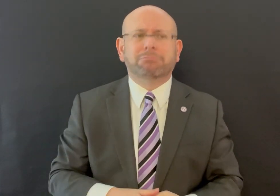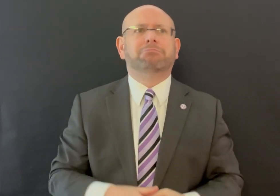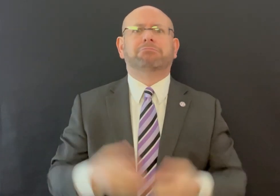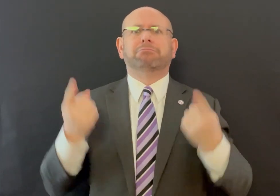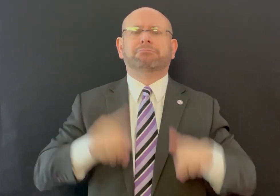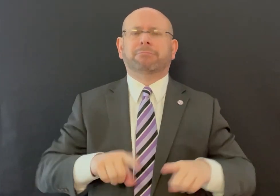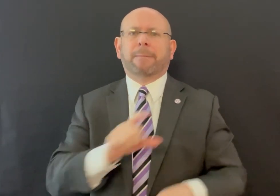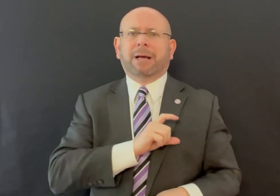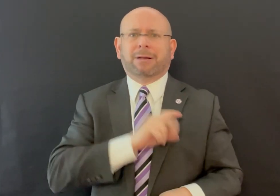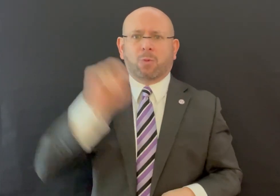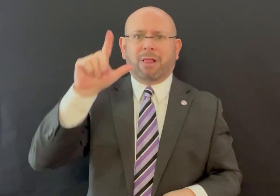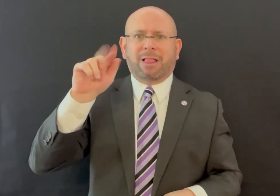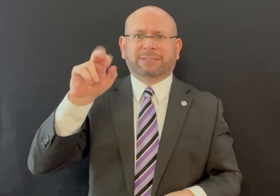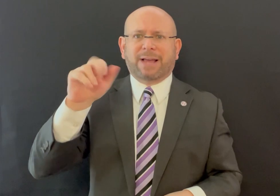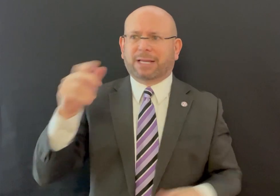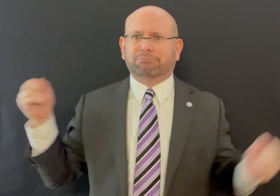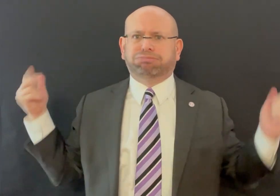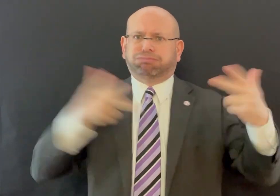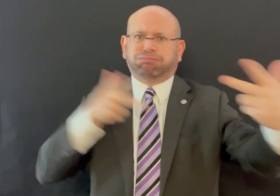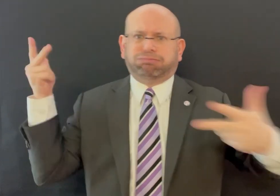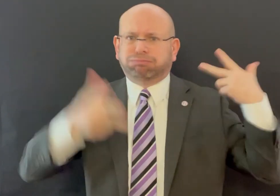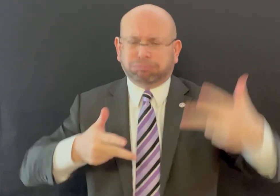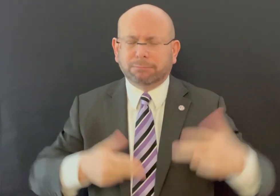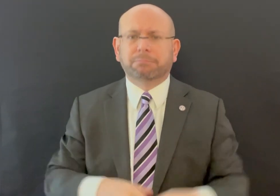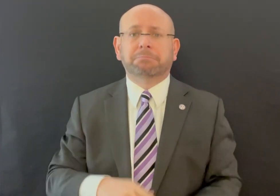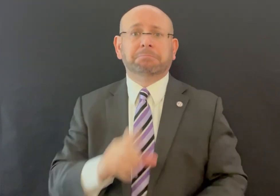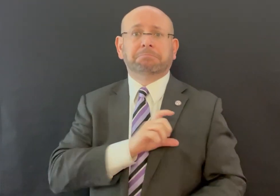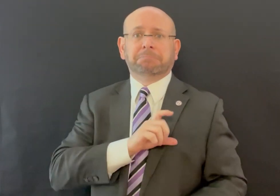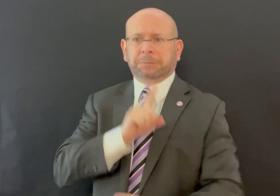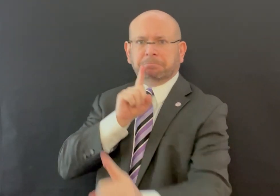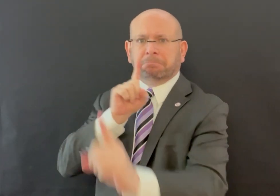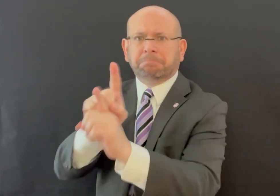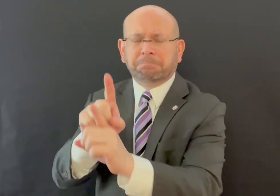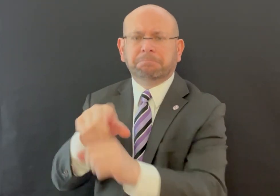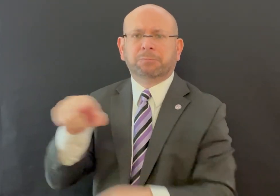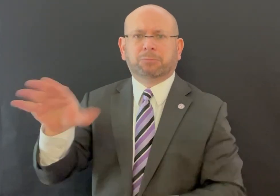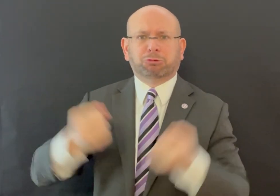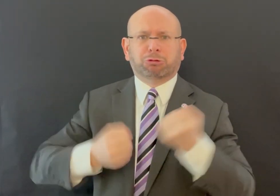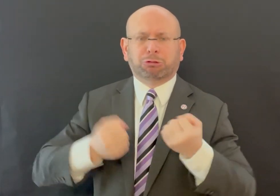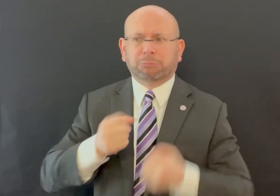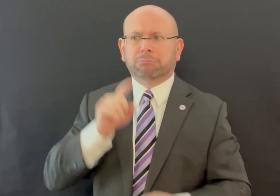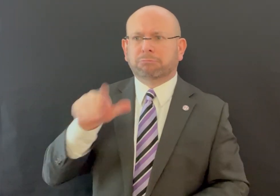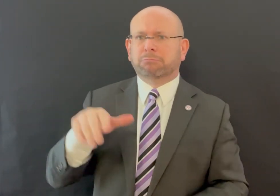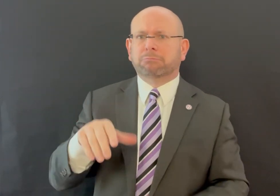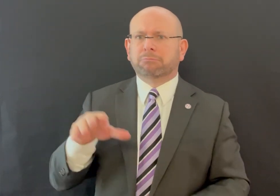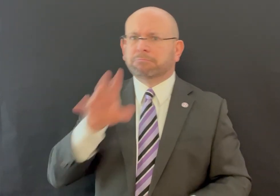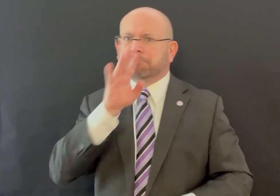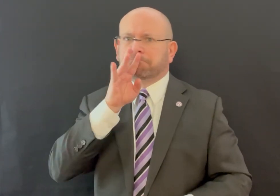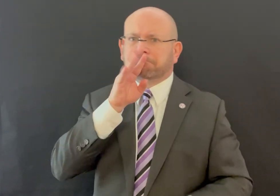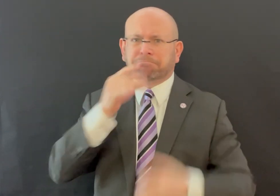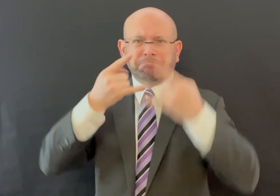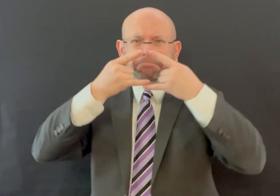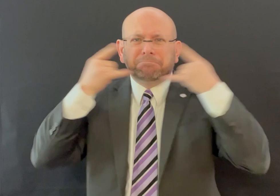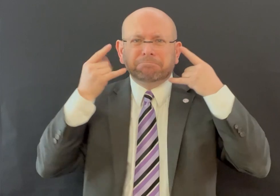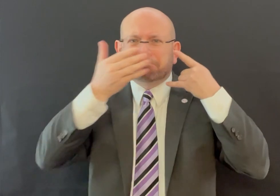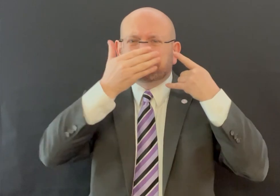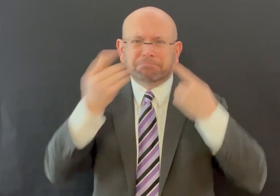All of the sudden, NLVPD cars surrounded their car. A police officer approached Dre while wearing a mask.